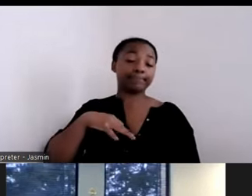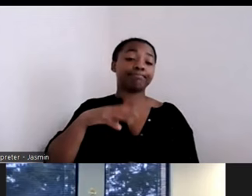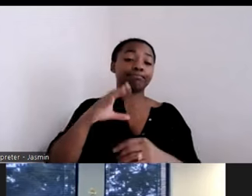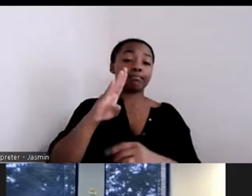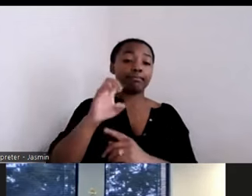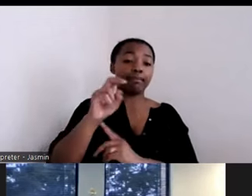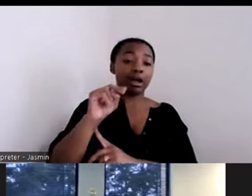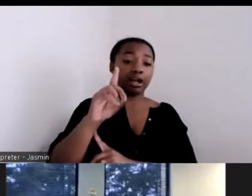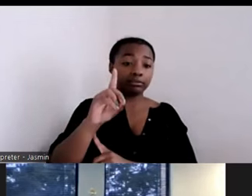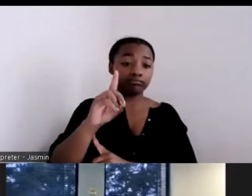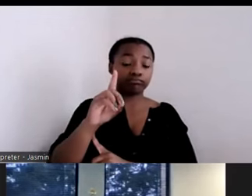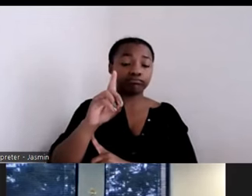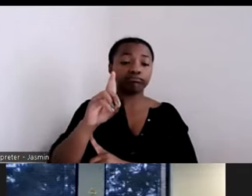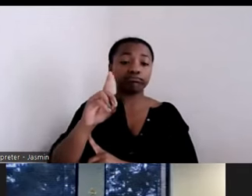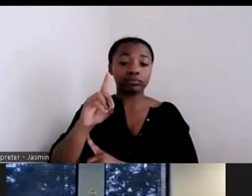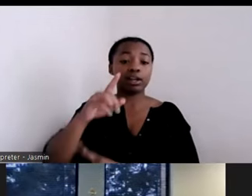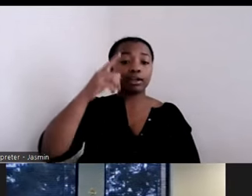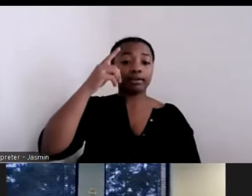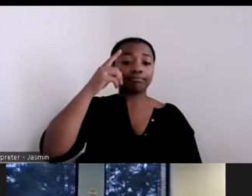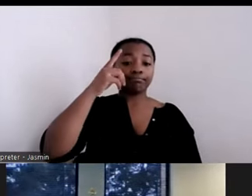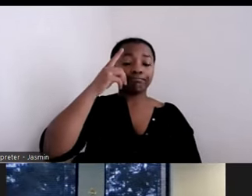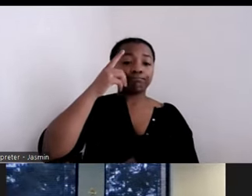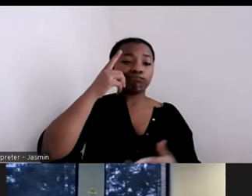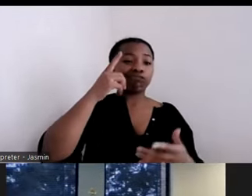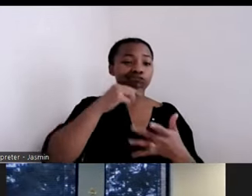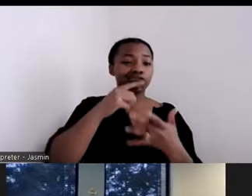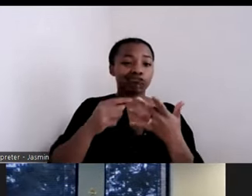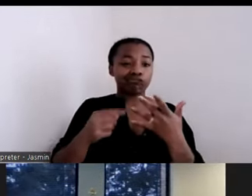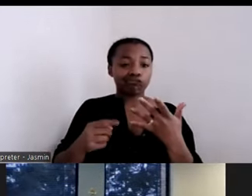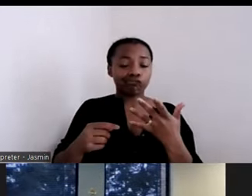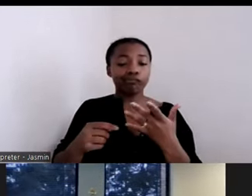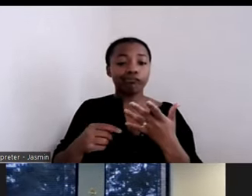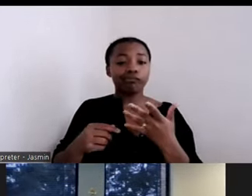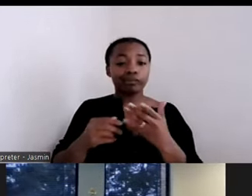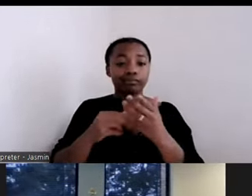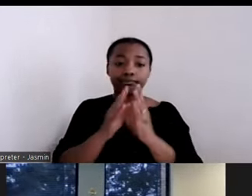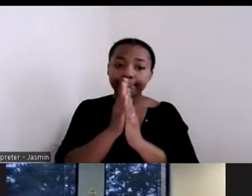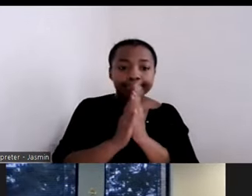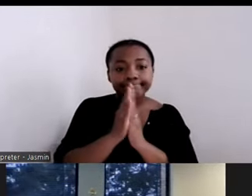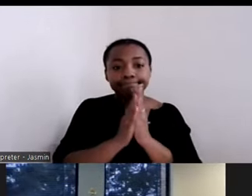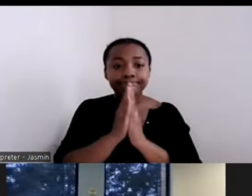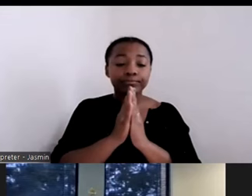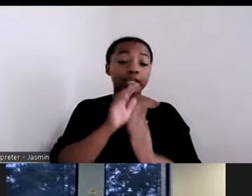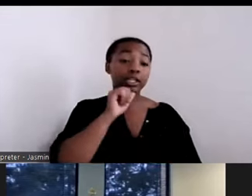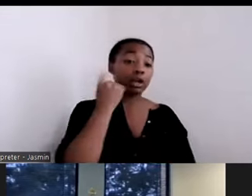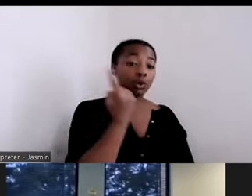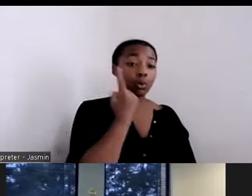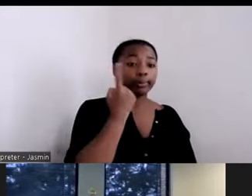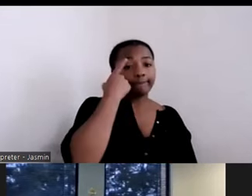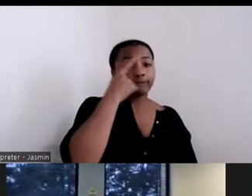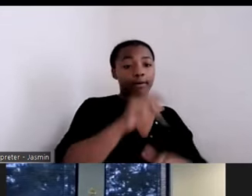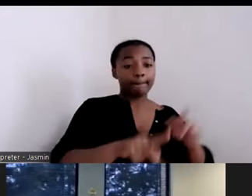disabilities. So this is not just for individuals in the settlement, but understanding